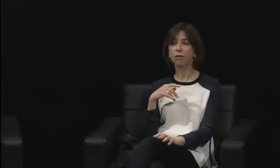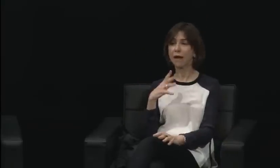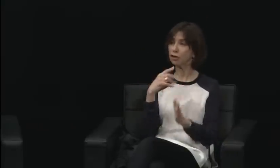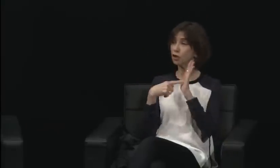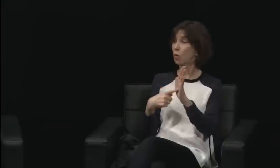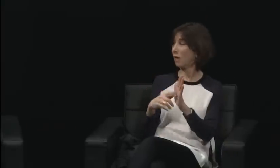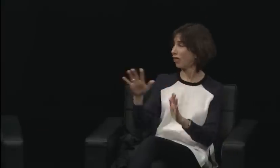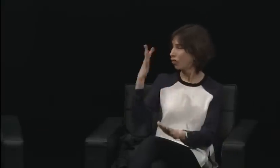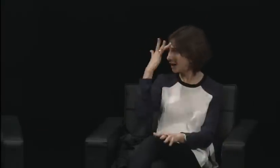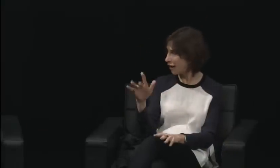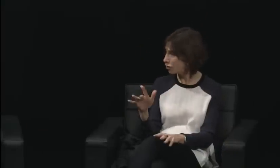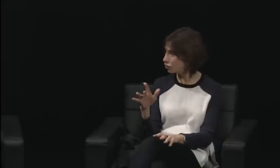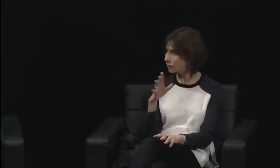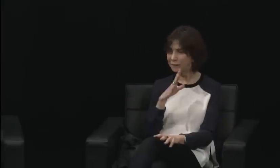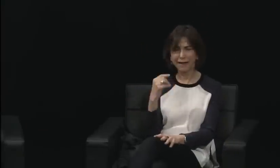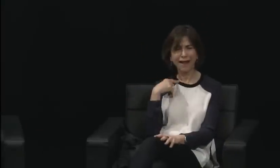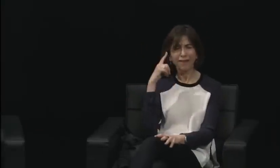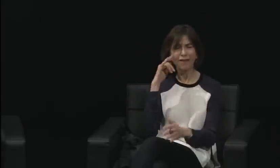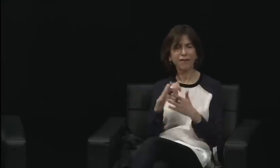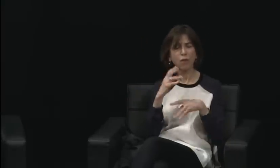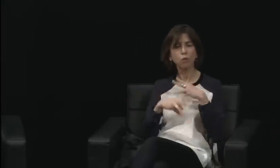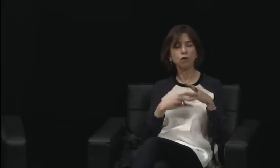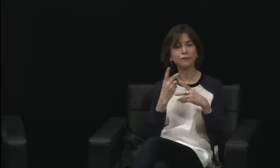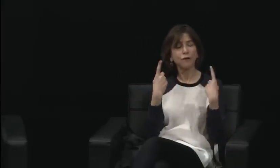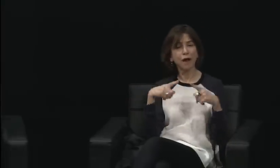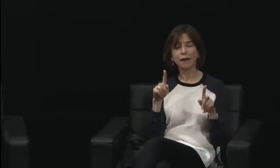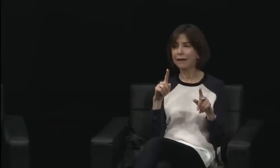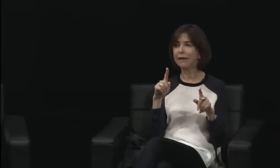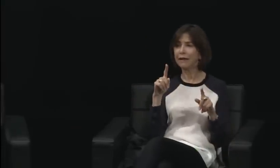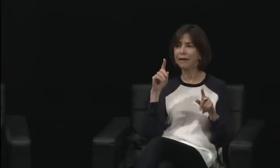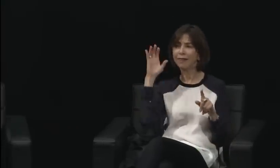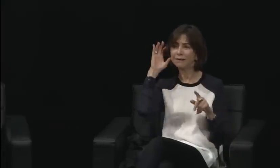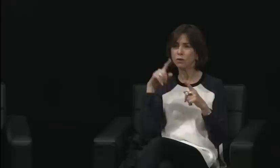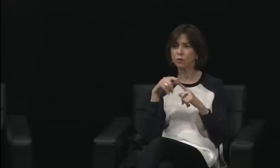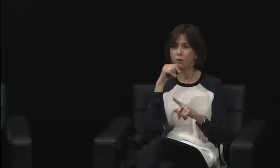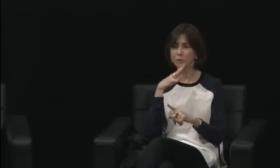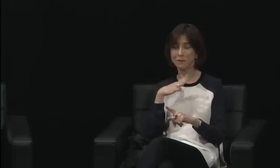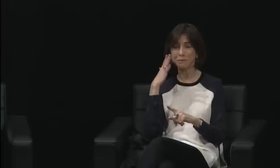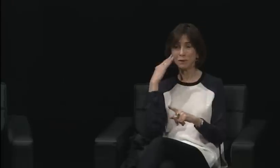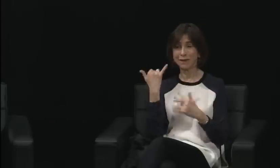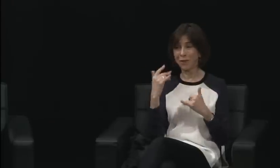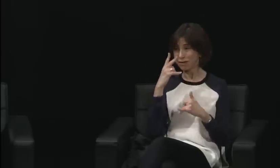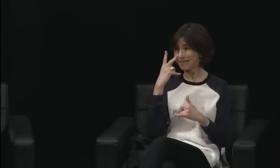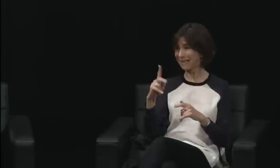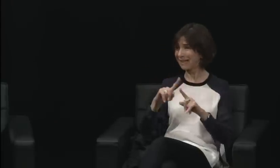is that the male role has changed. We have more men who are stay-at-home dads now,